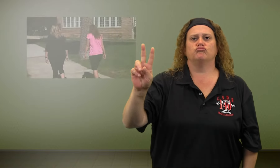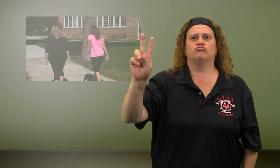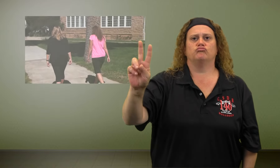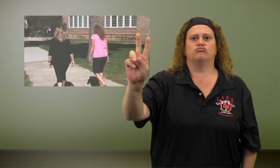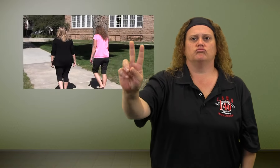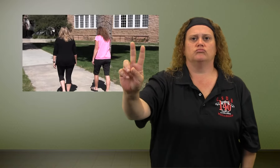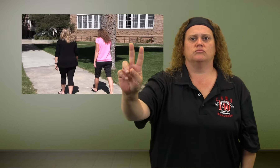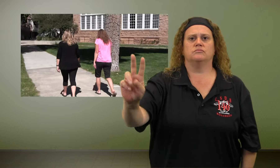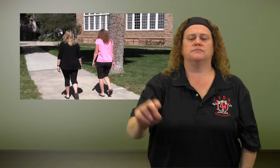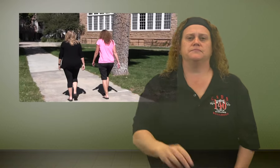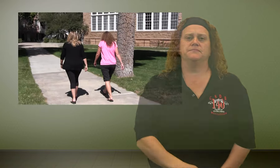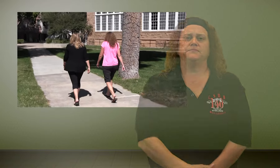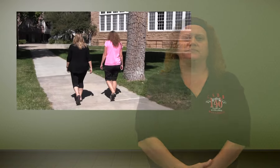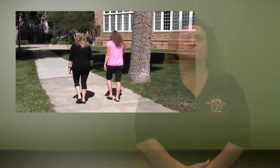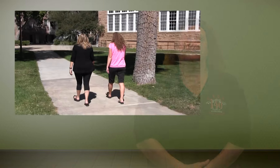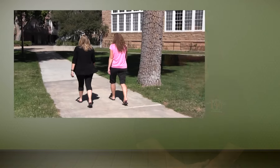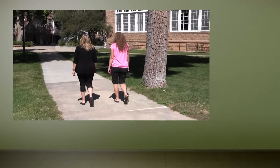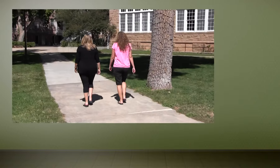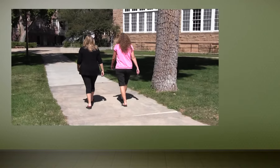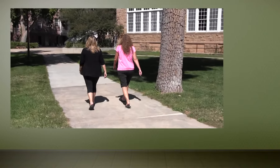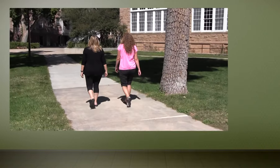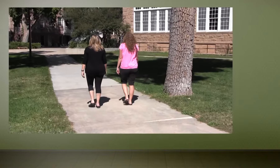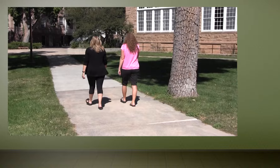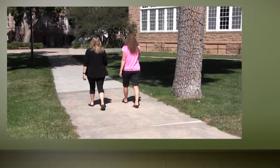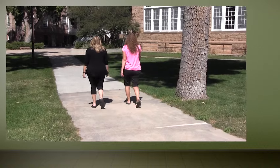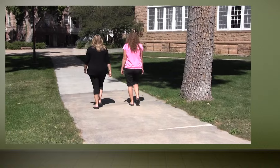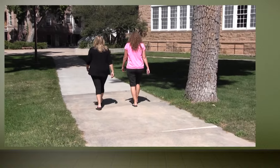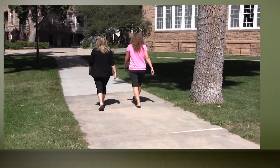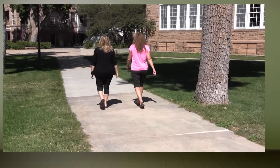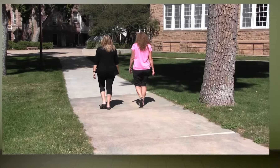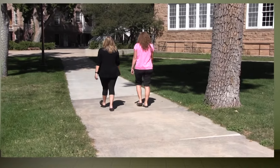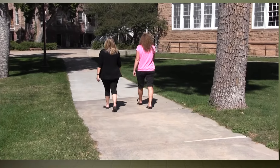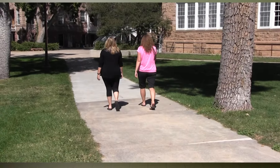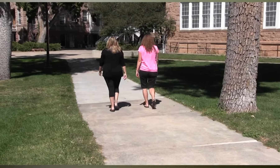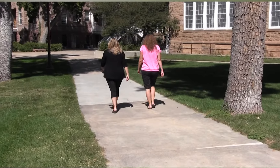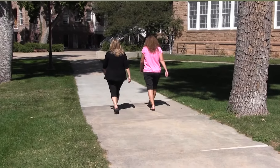two people walk side by side.